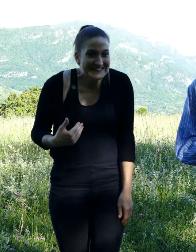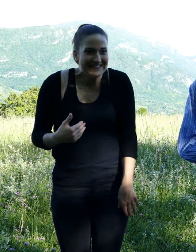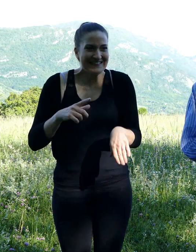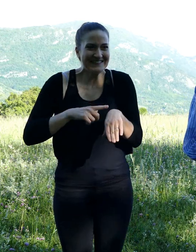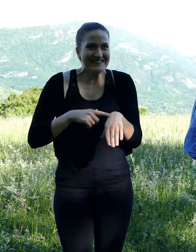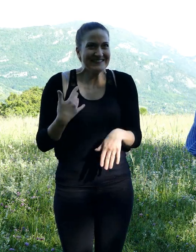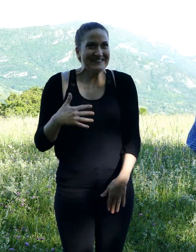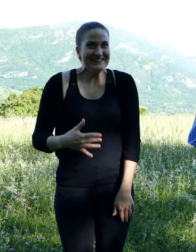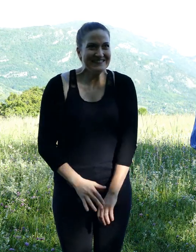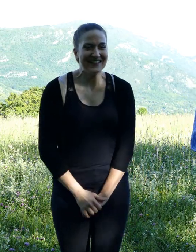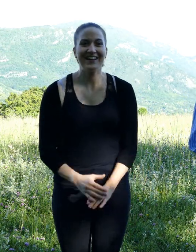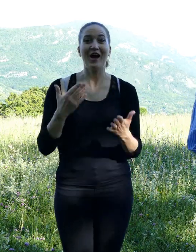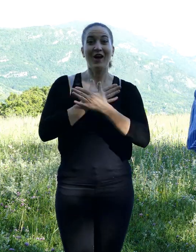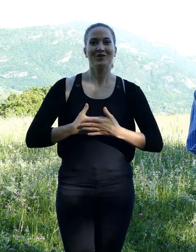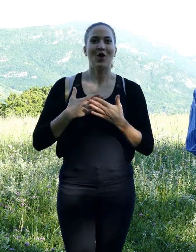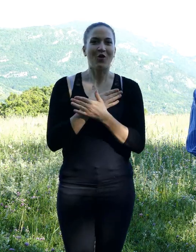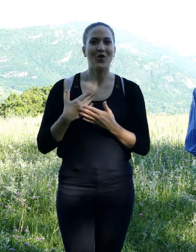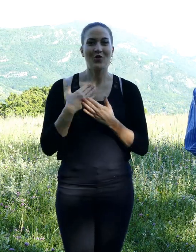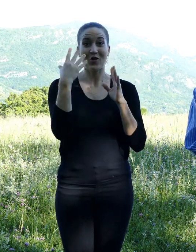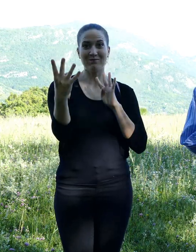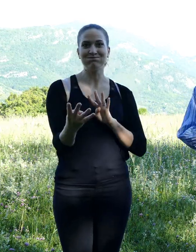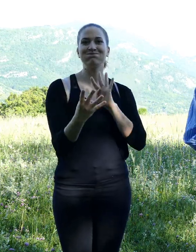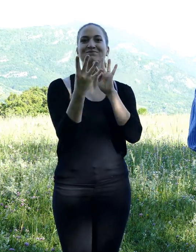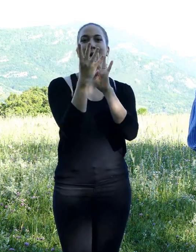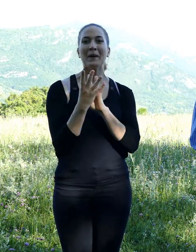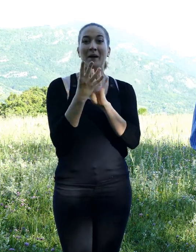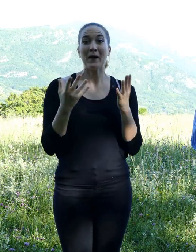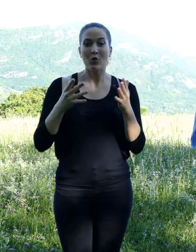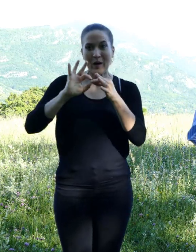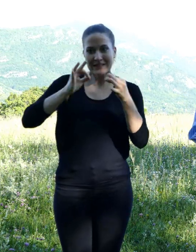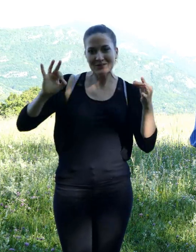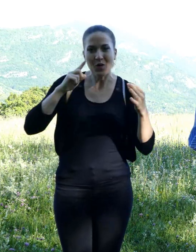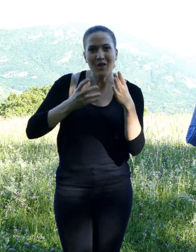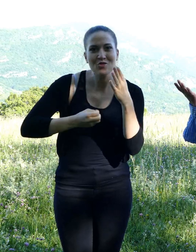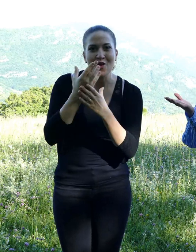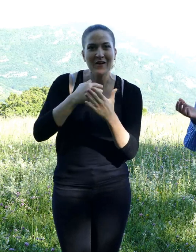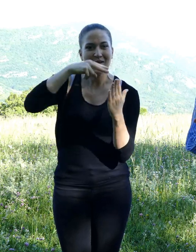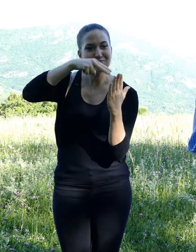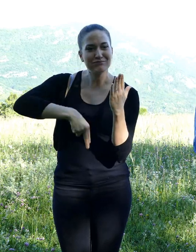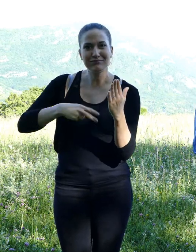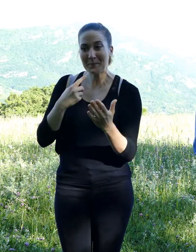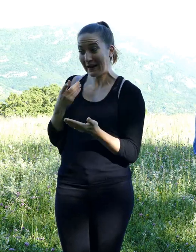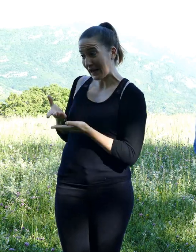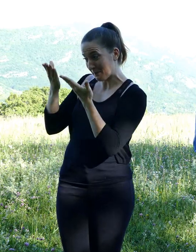So happy to meet you again for the reading a new story but this time in sign language thanks to Claire